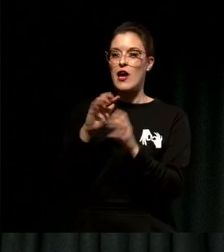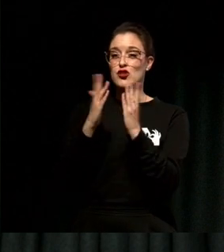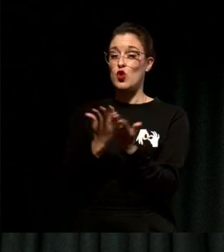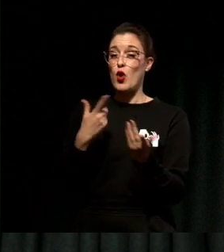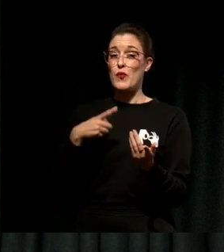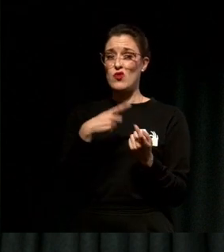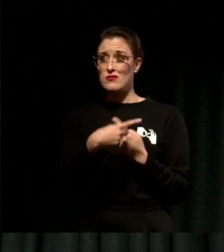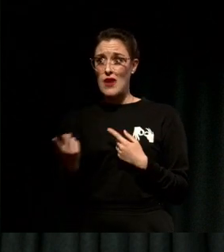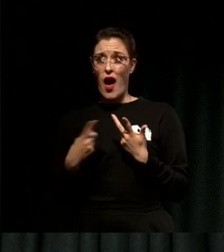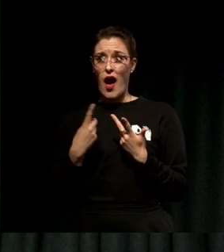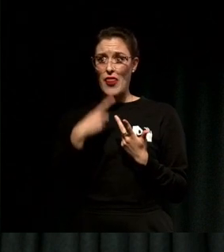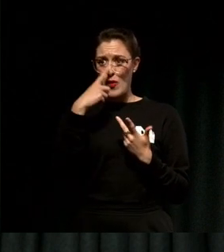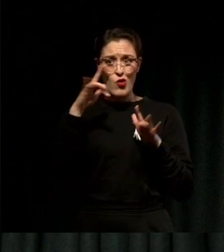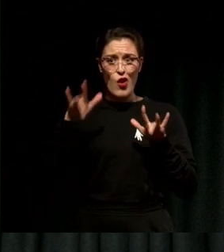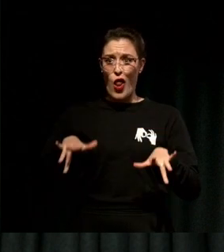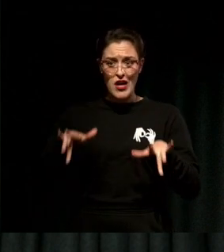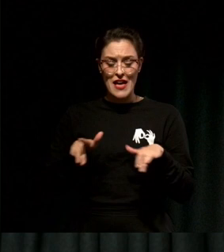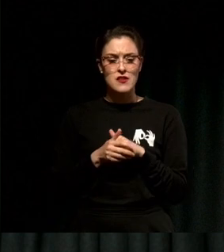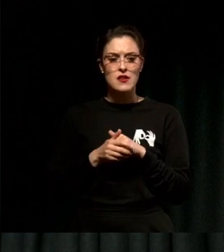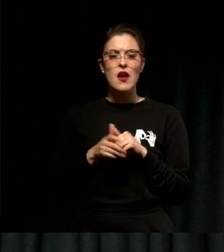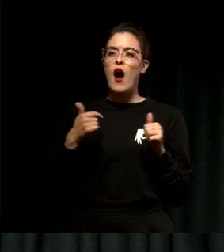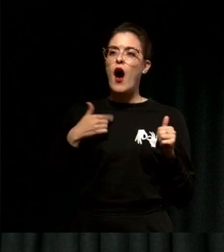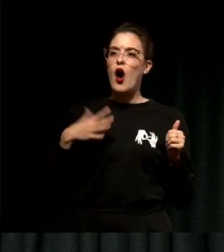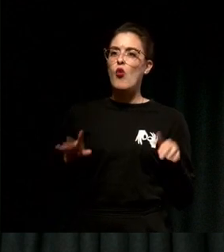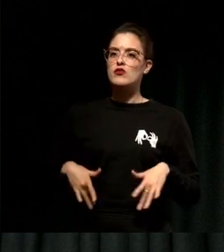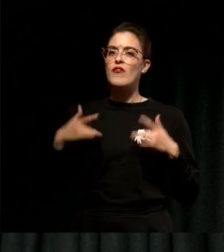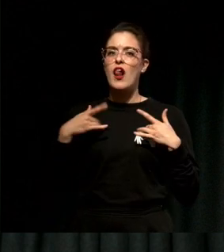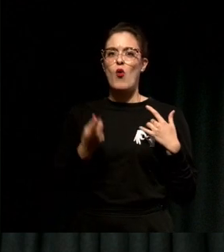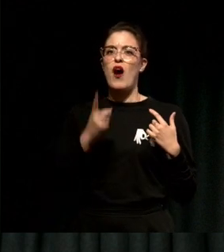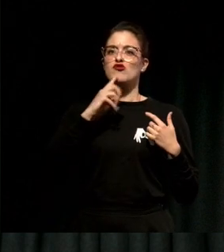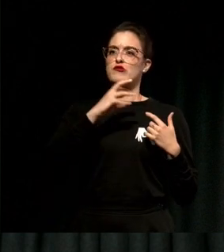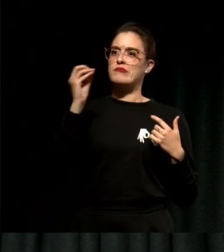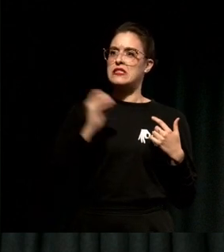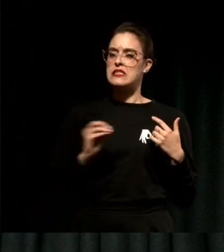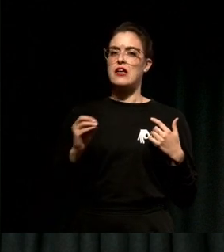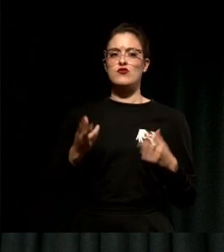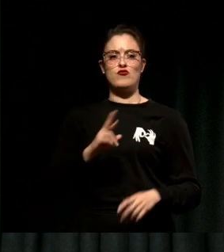I wanted to take 100% responsibility for a life that was built by me, not a life that